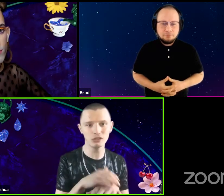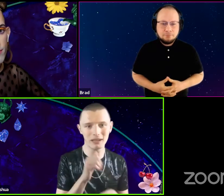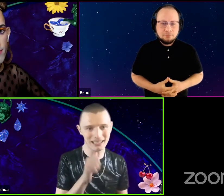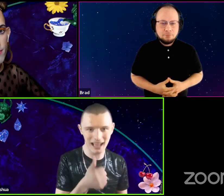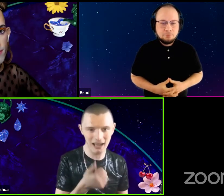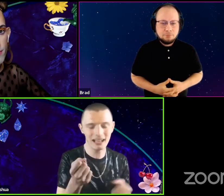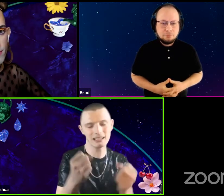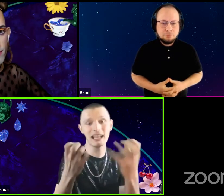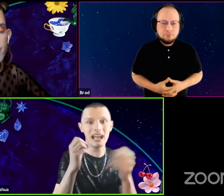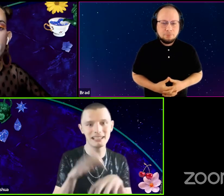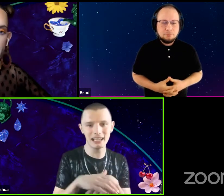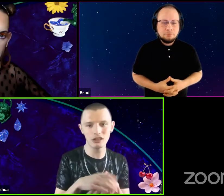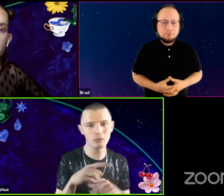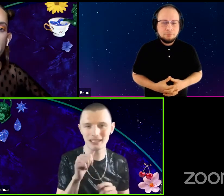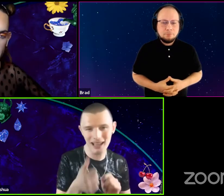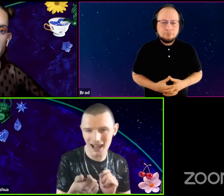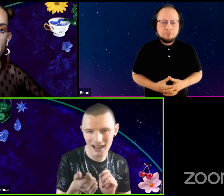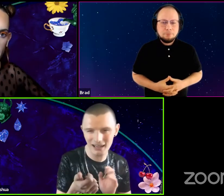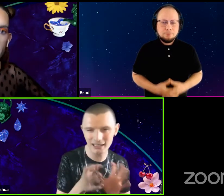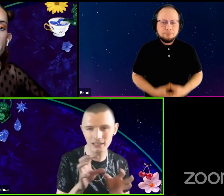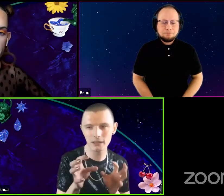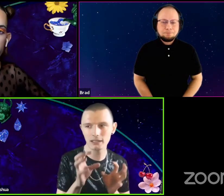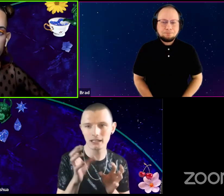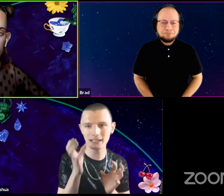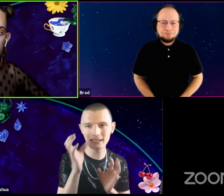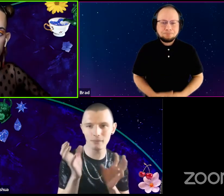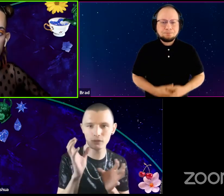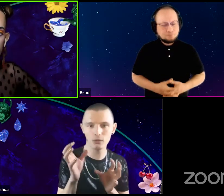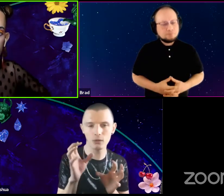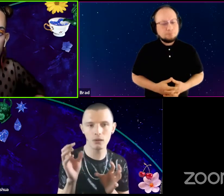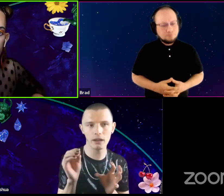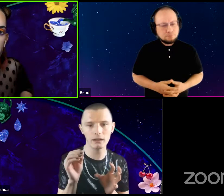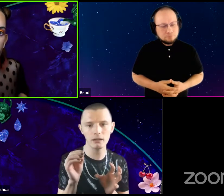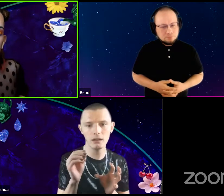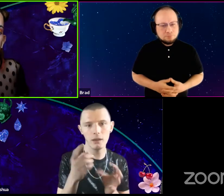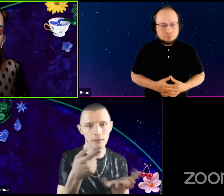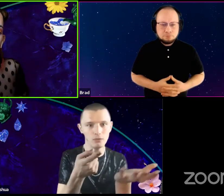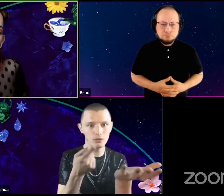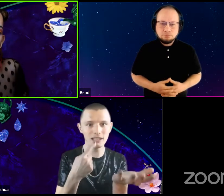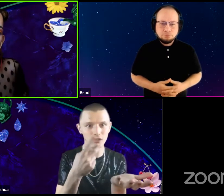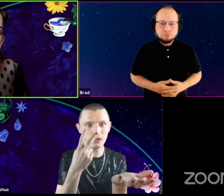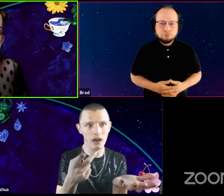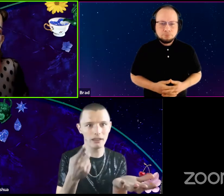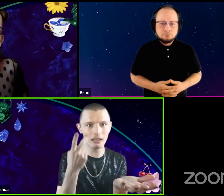it's like sign English, but it's not. It's it's conceptual. And I mean, you said you saw it, like you can see